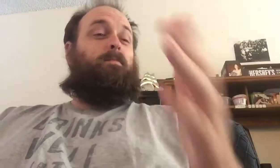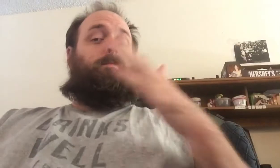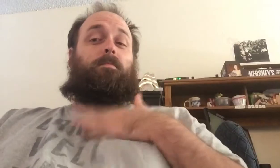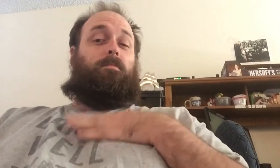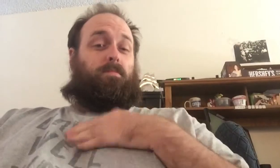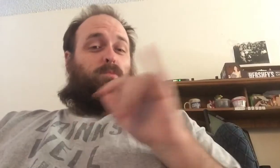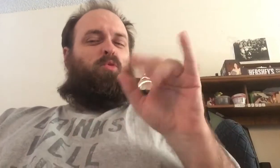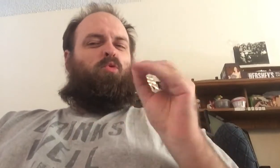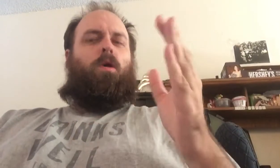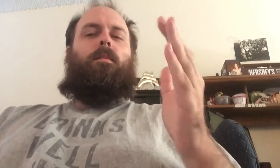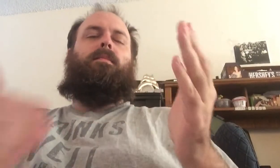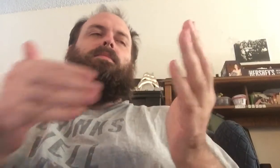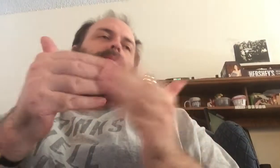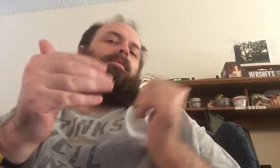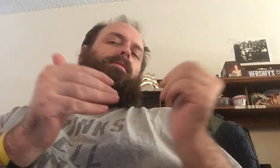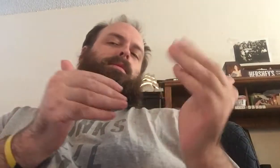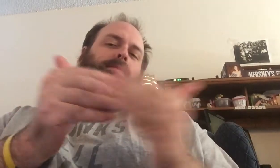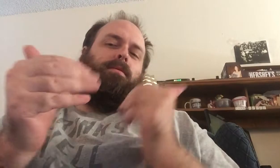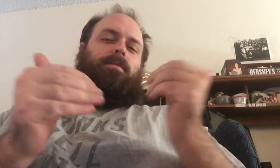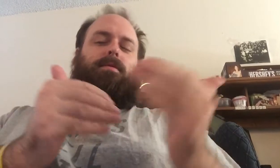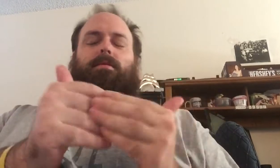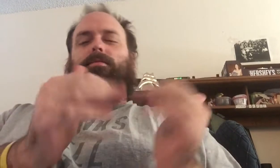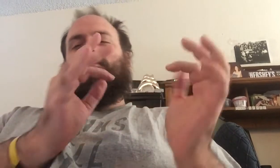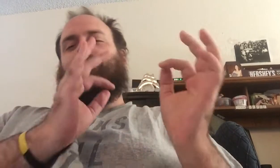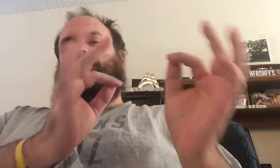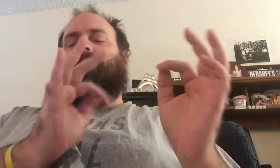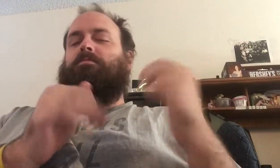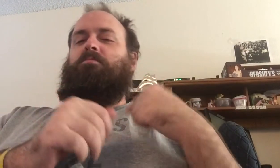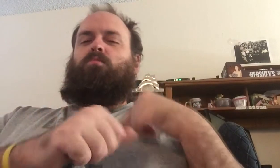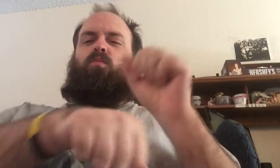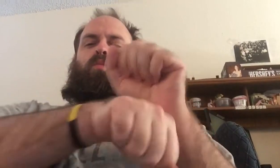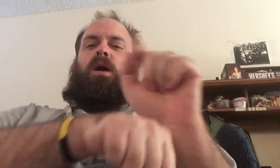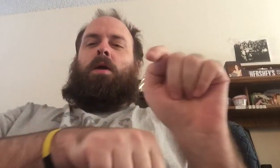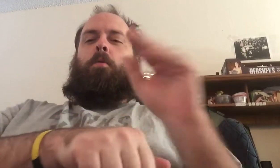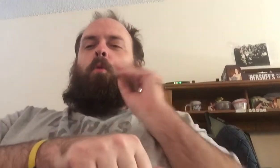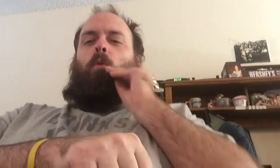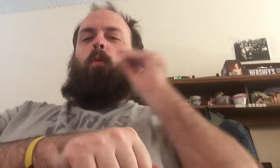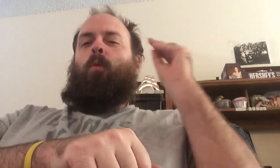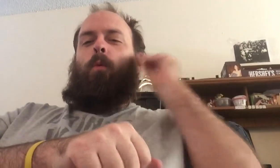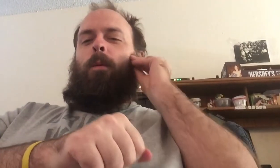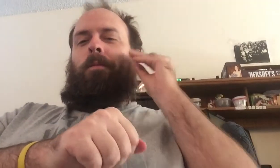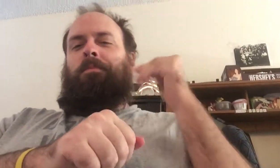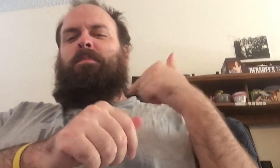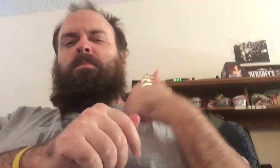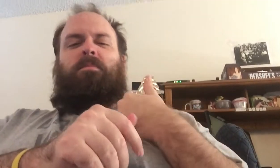My job is easy. I work at home.